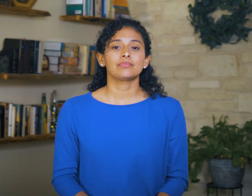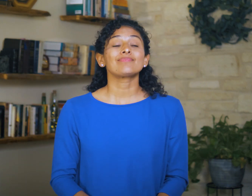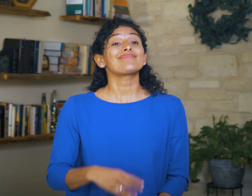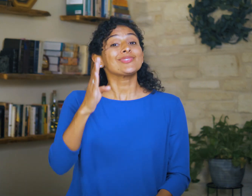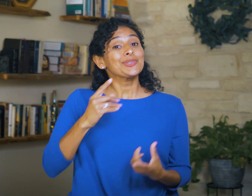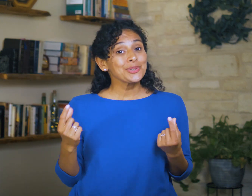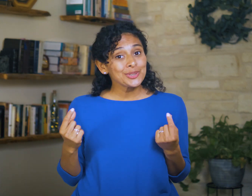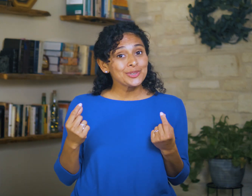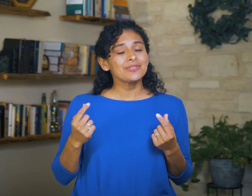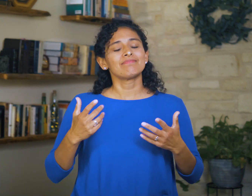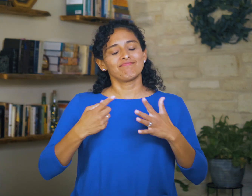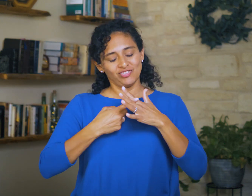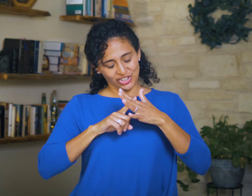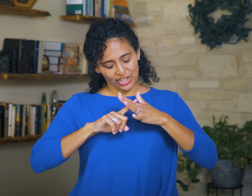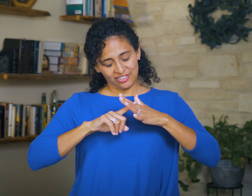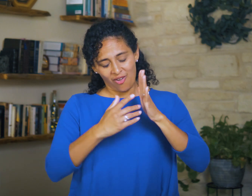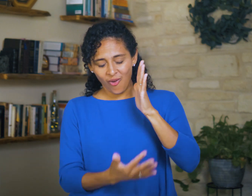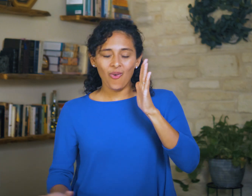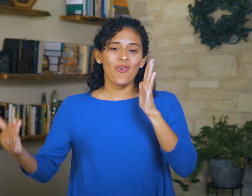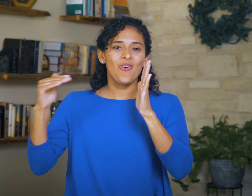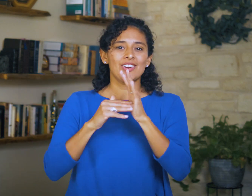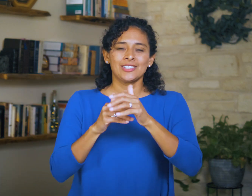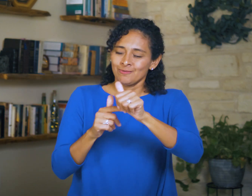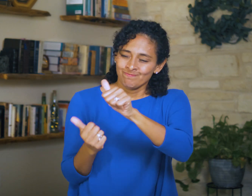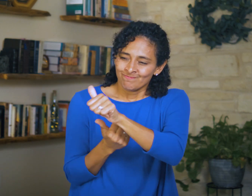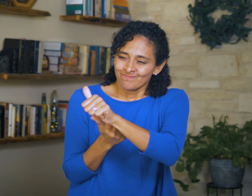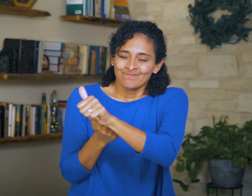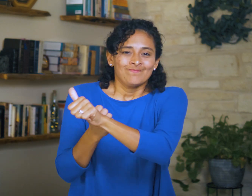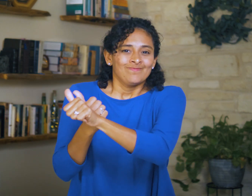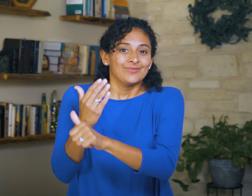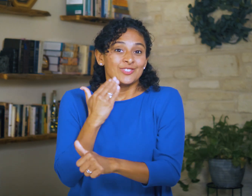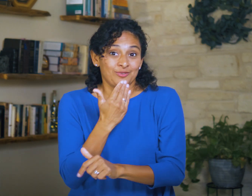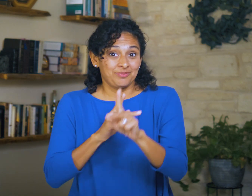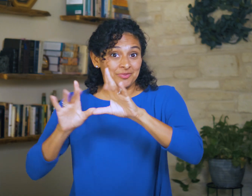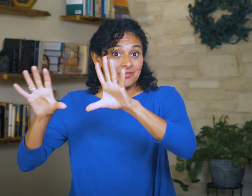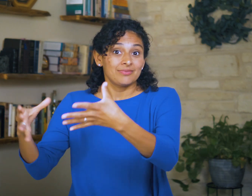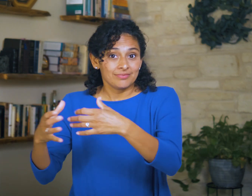He sets out to pursue them all over again,